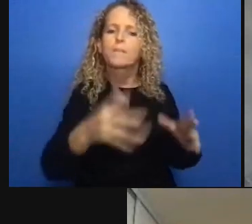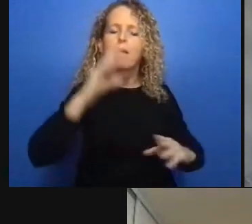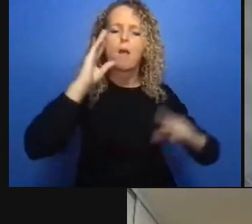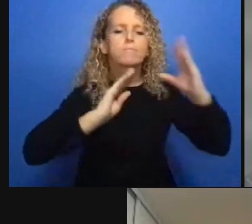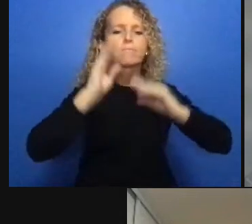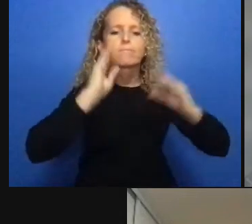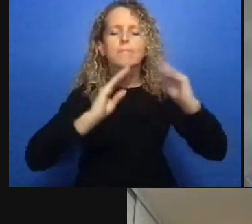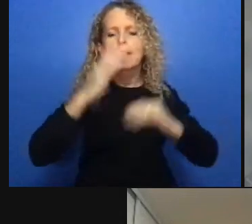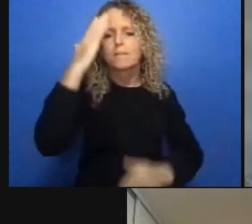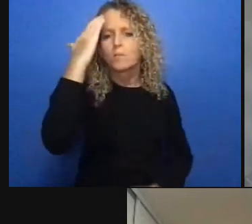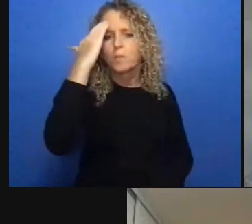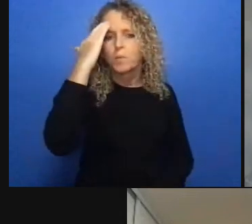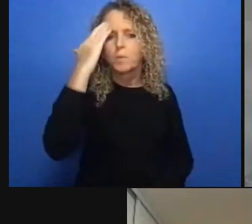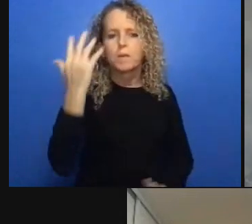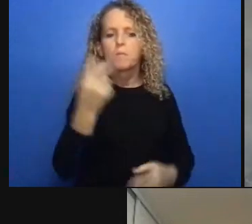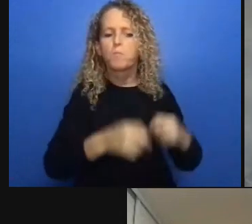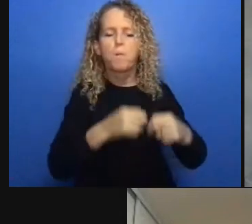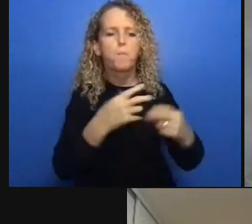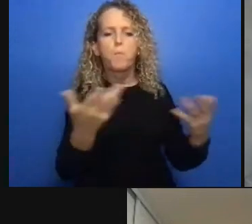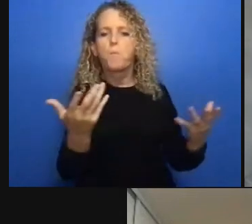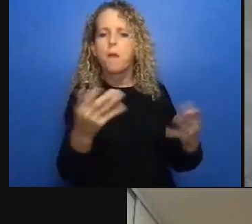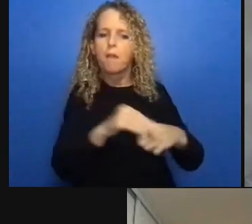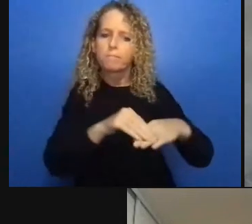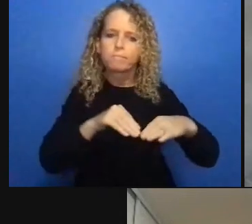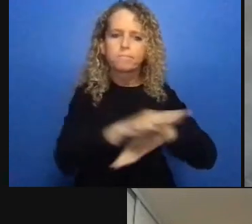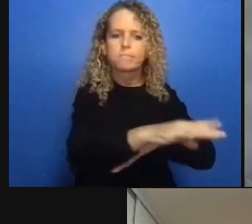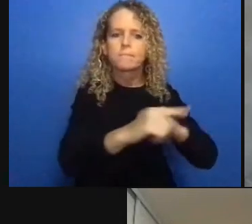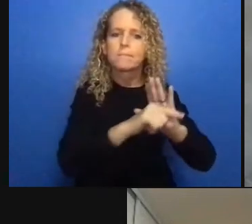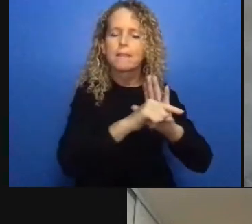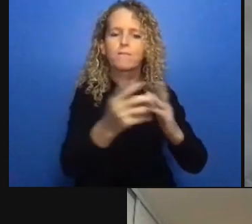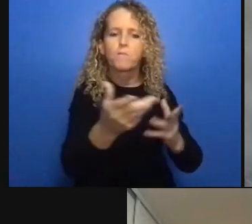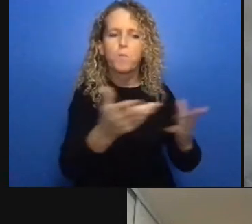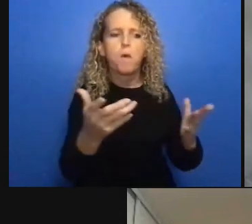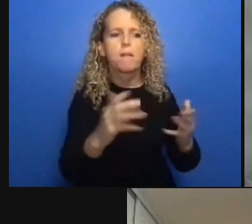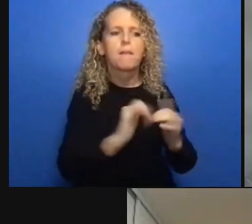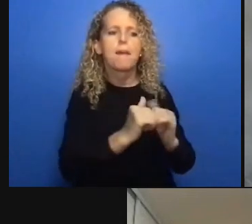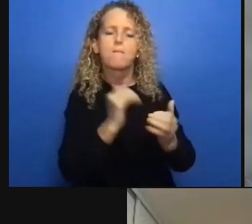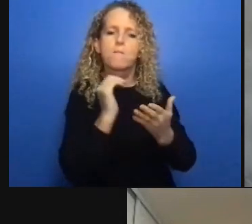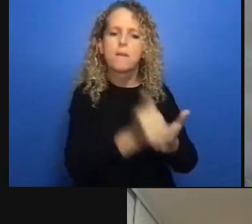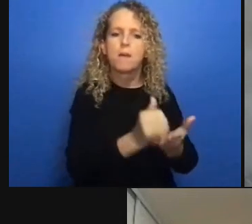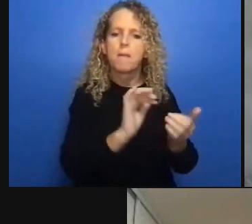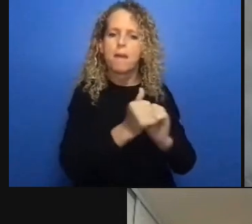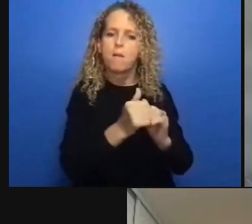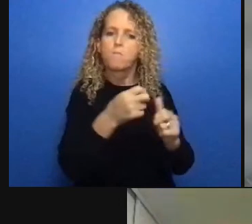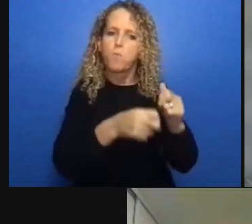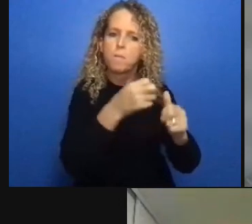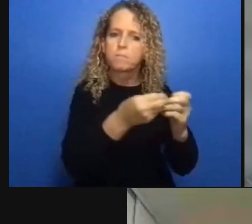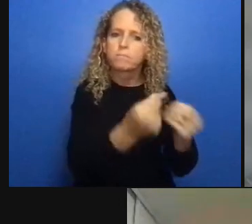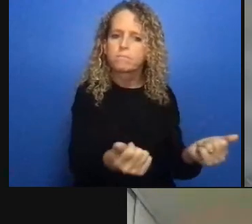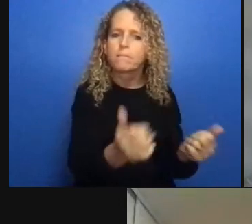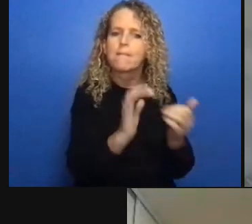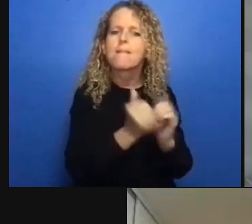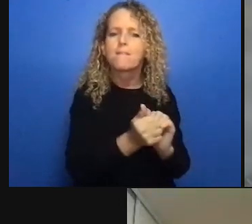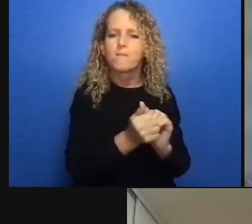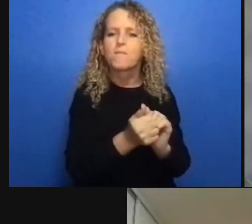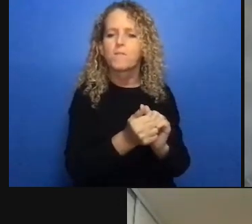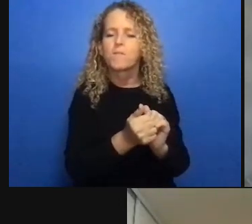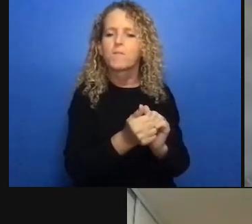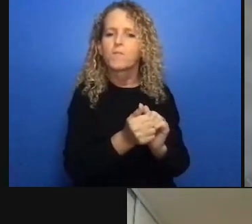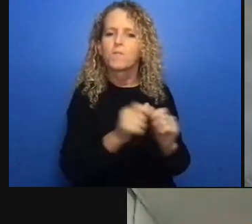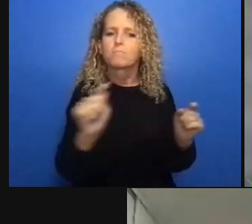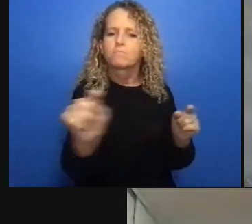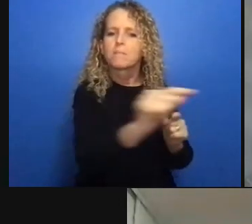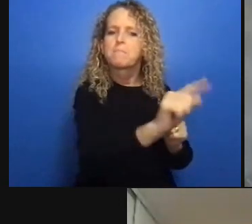to ask is does this change involve more investment in police right so police will say oh we need